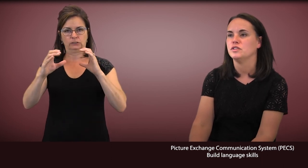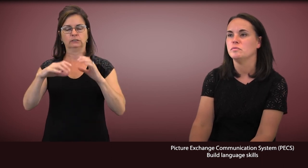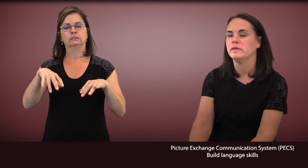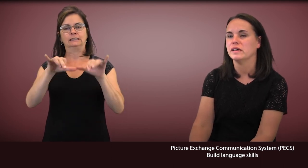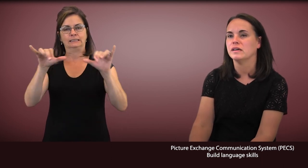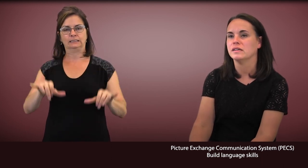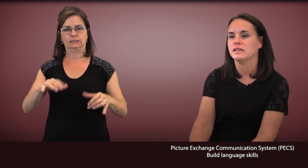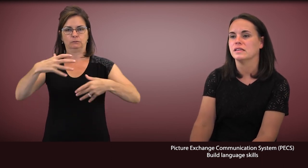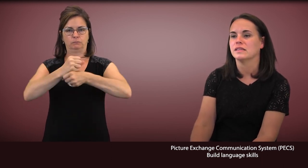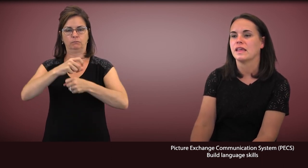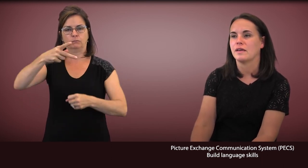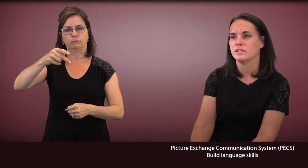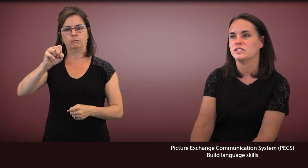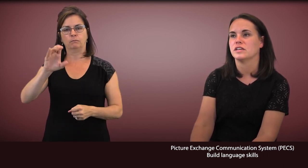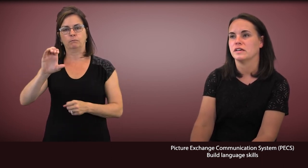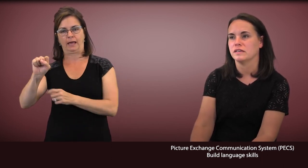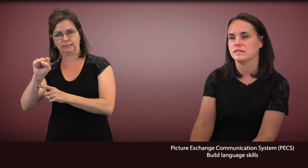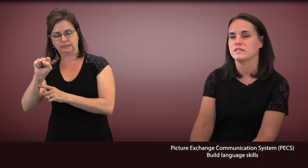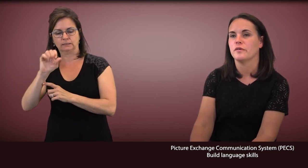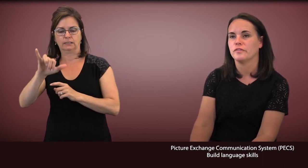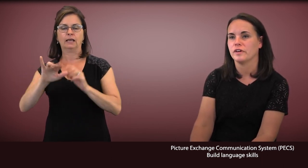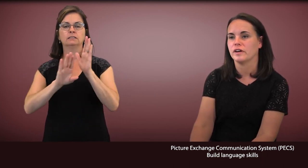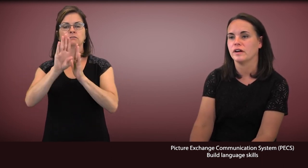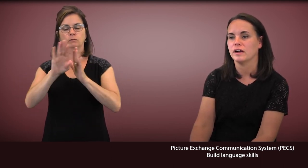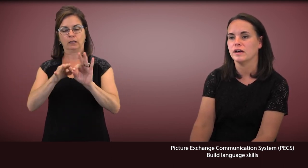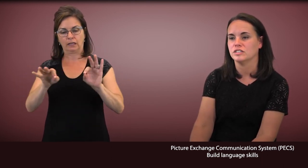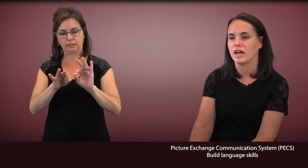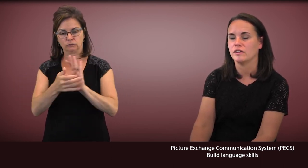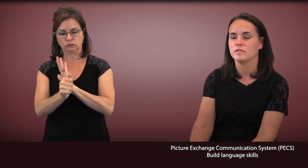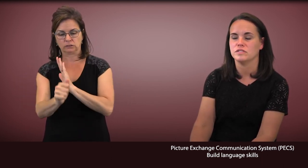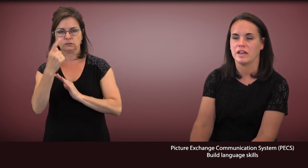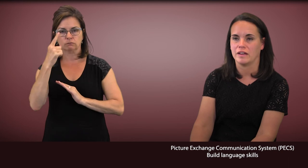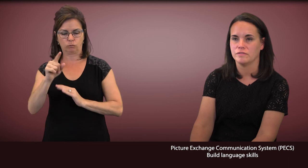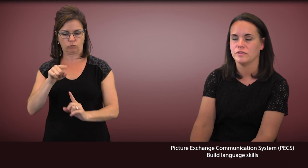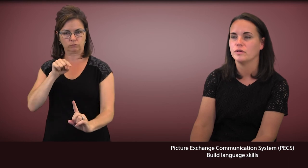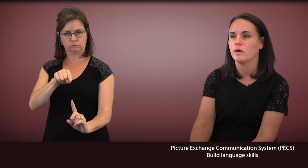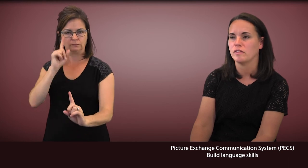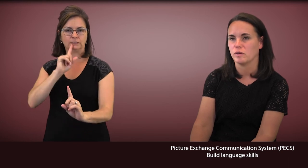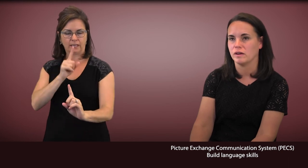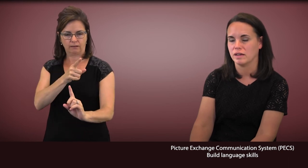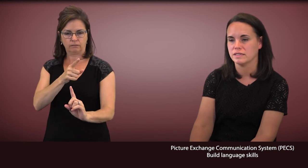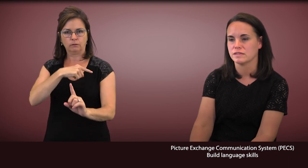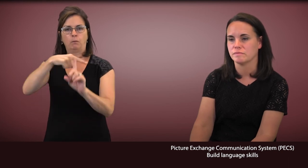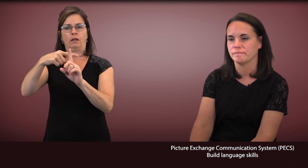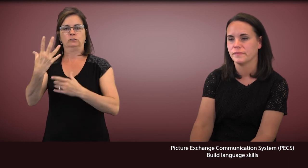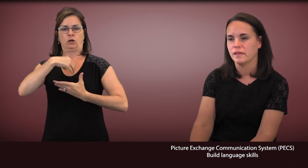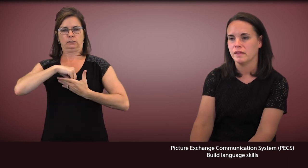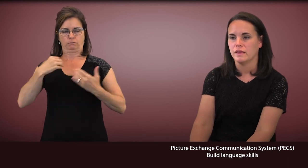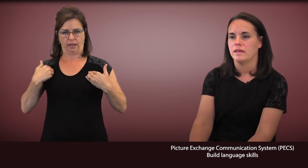to build language skills for a child, who's deaf who also has autism.